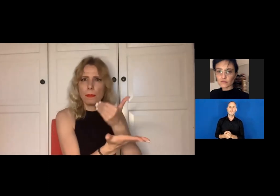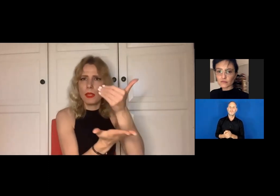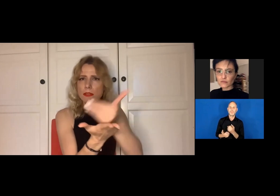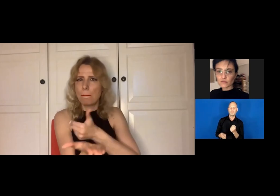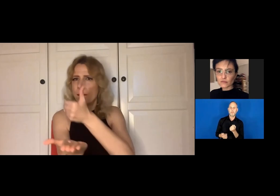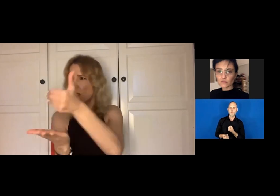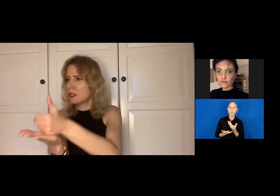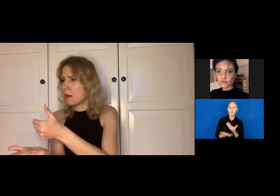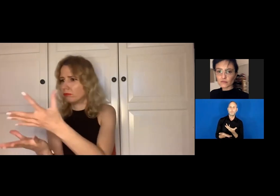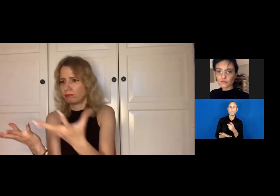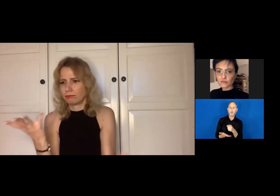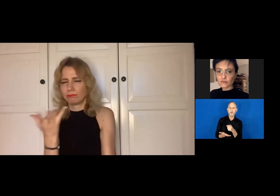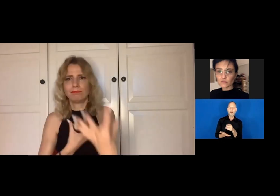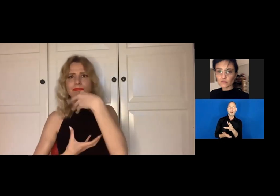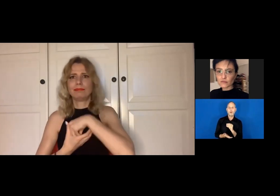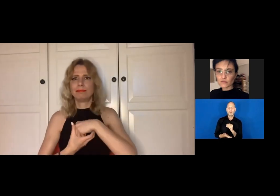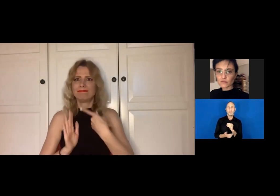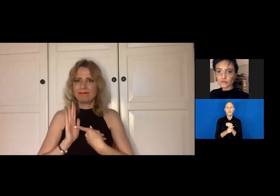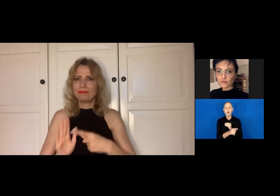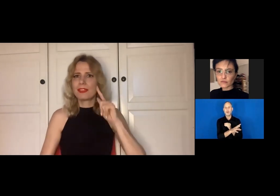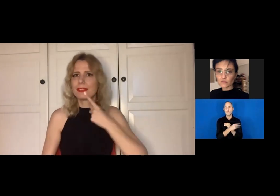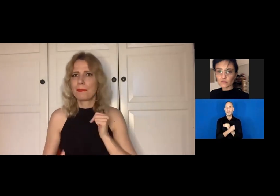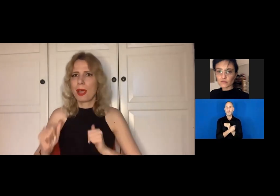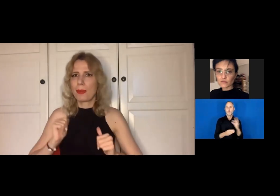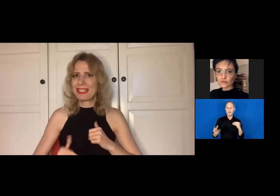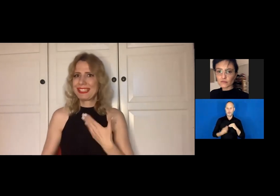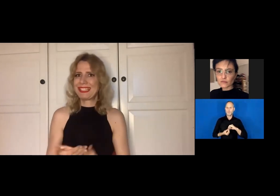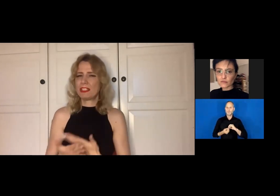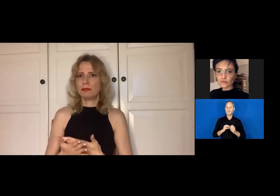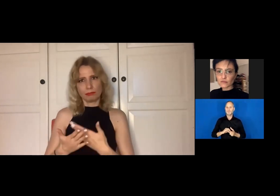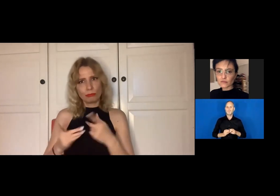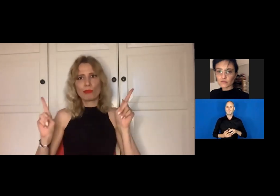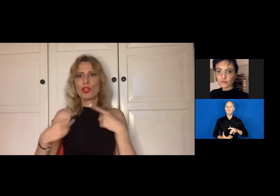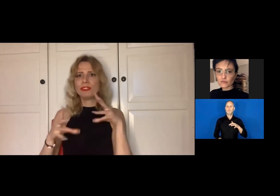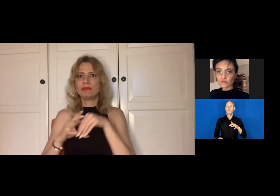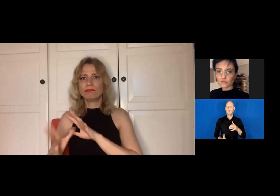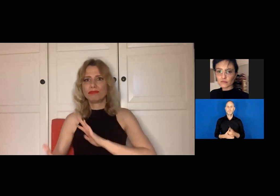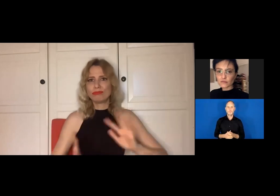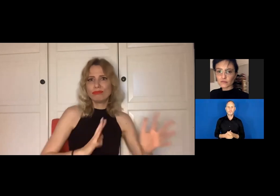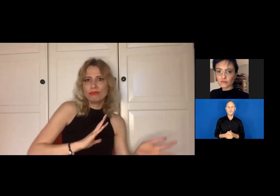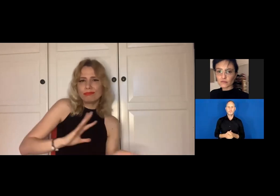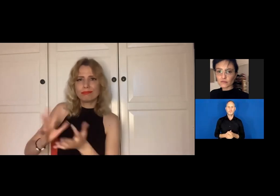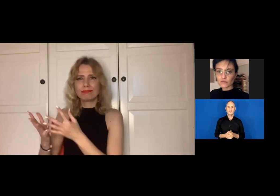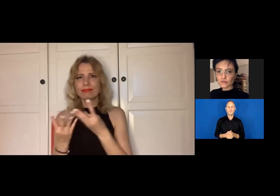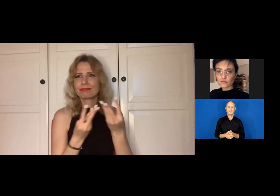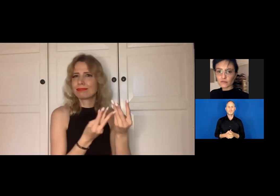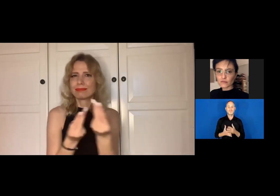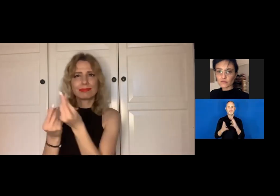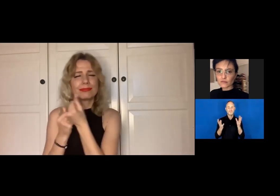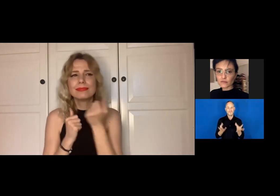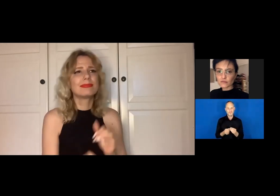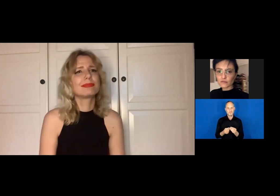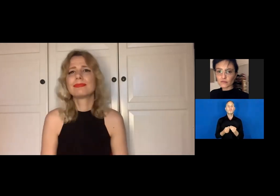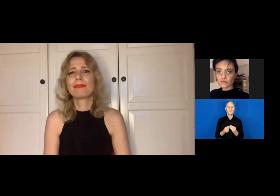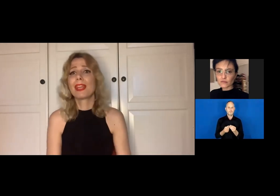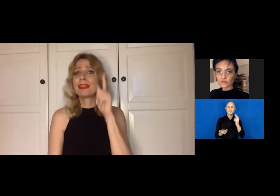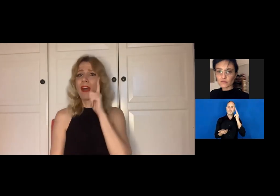and take a full person into perspective and not, like literally, the road. But you just have to see the whole picture.